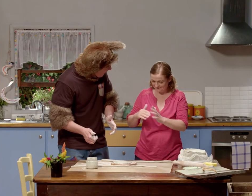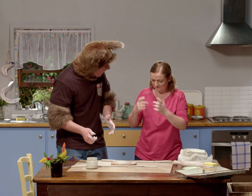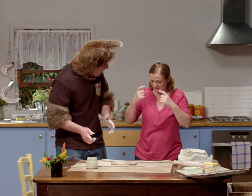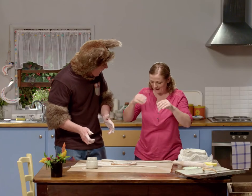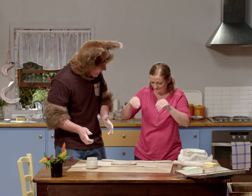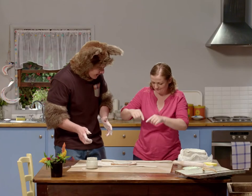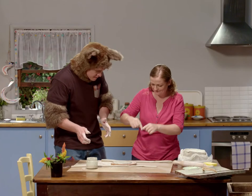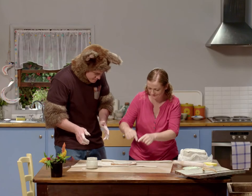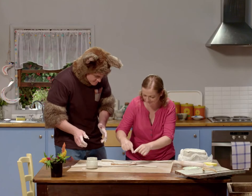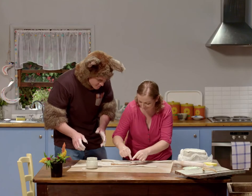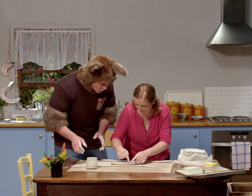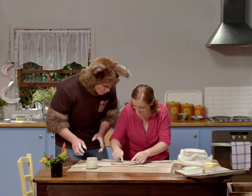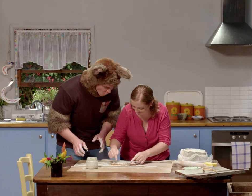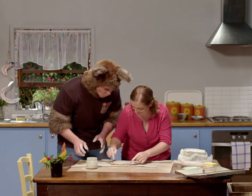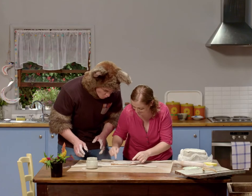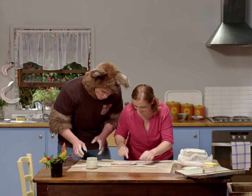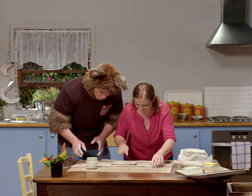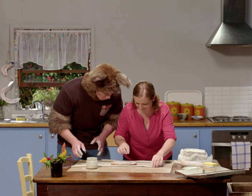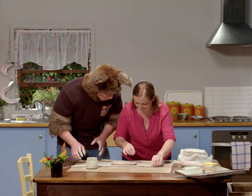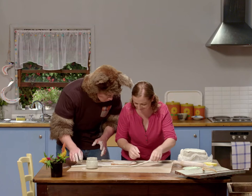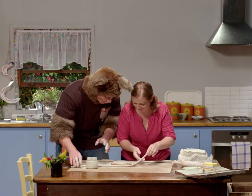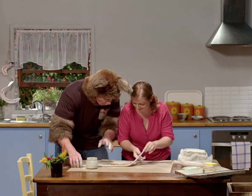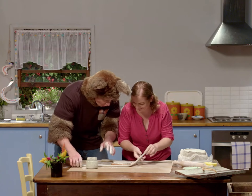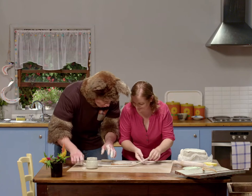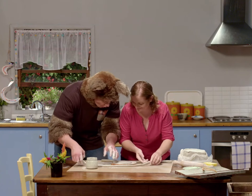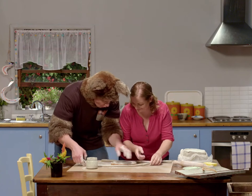That's good, now we carefully roll the coil around the edge.